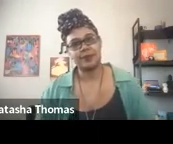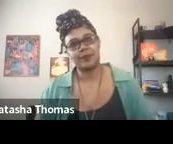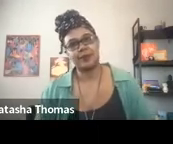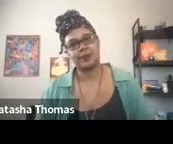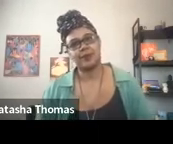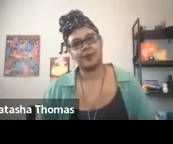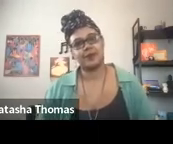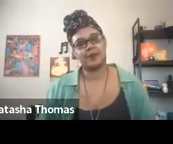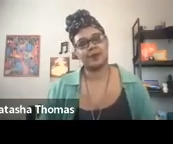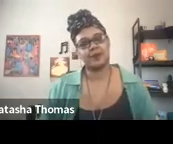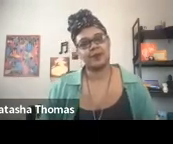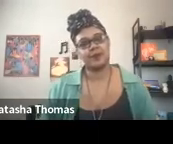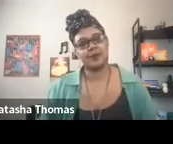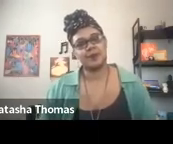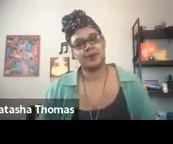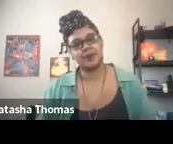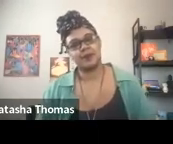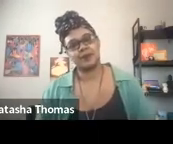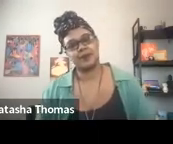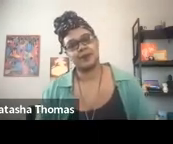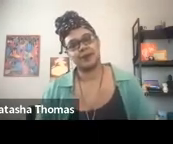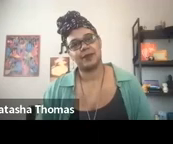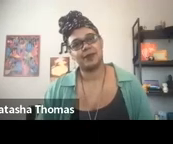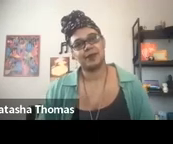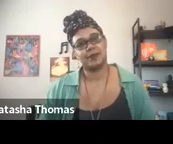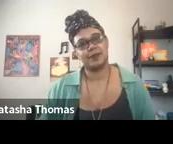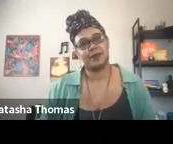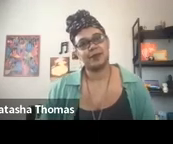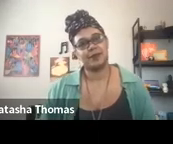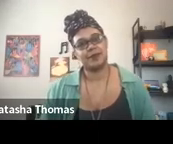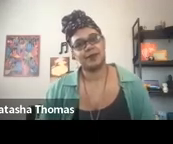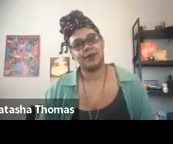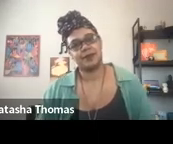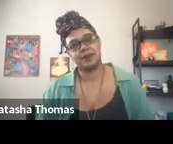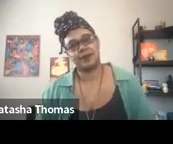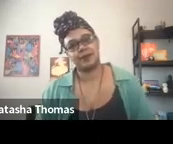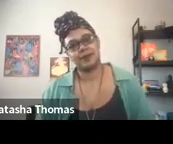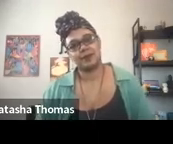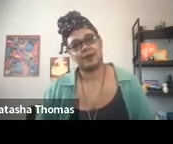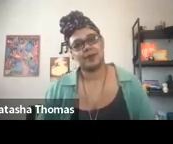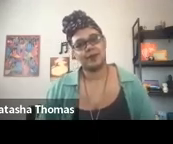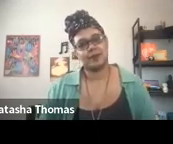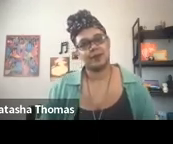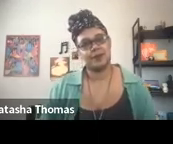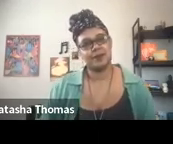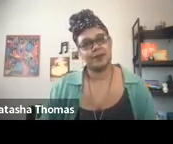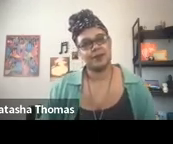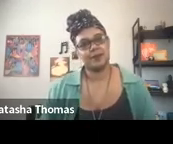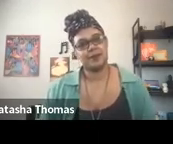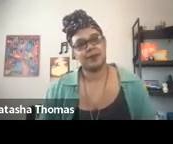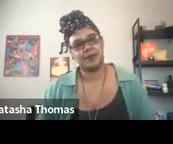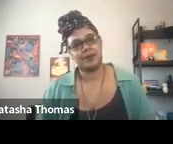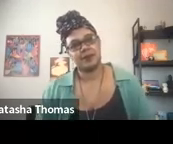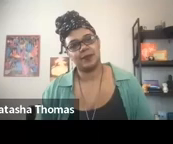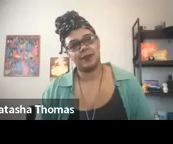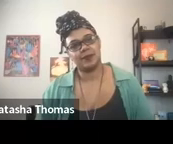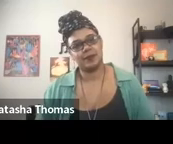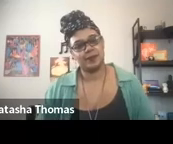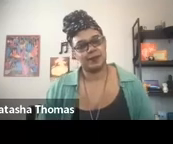Another horizontal brushstroke is made, this time in a shade of purple.